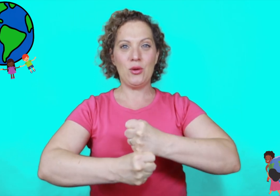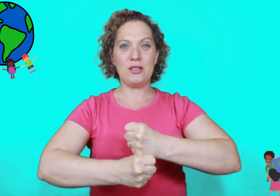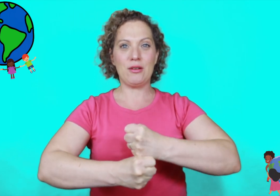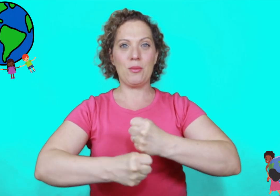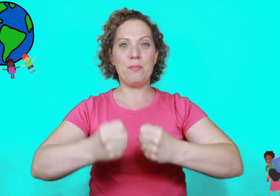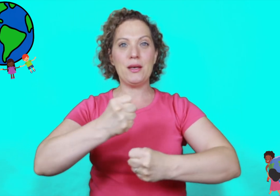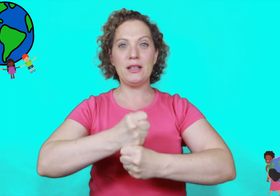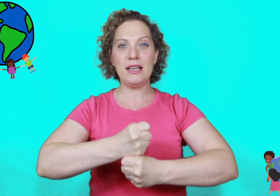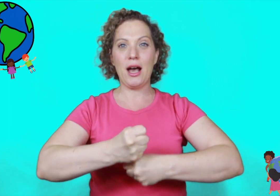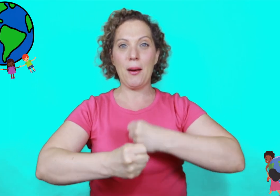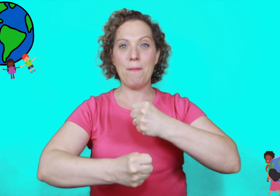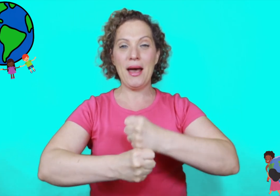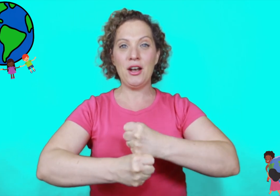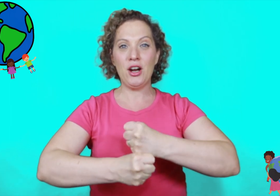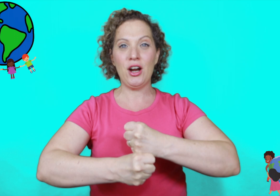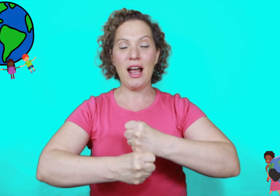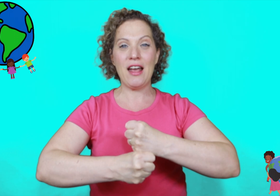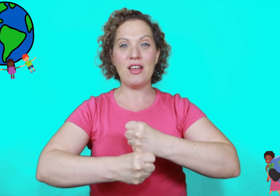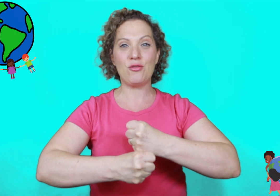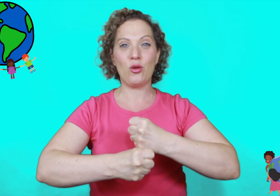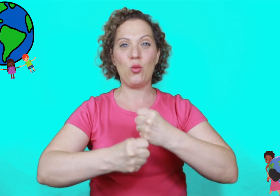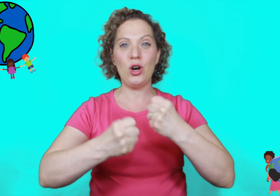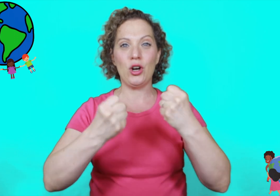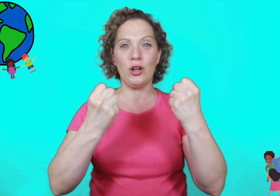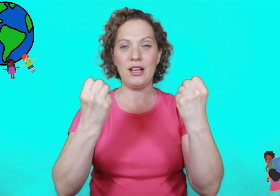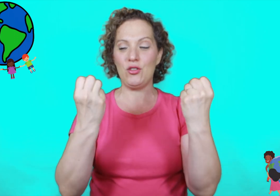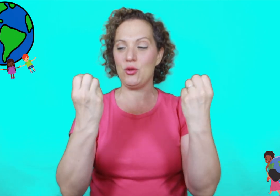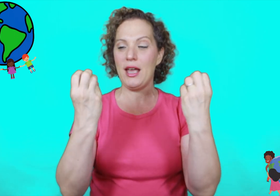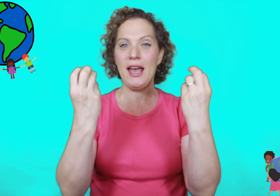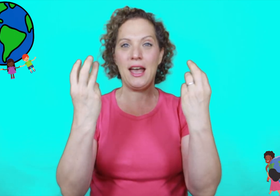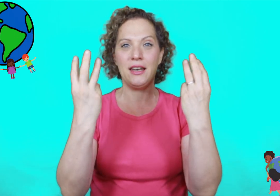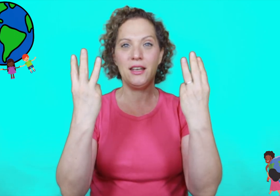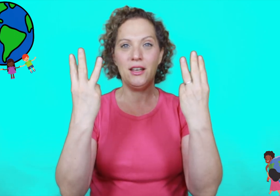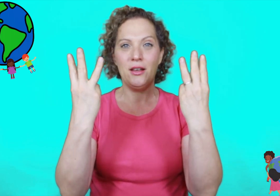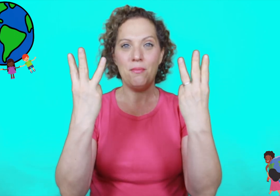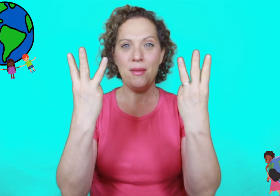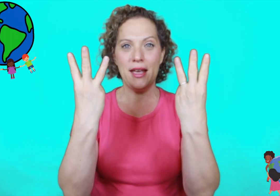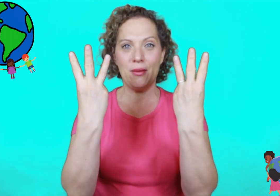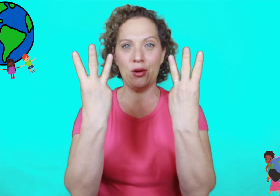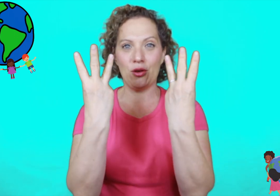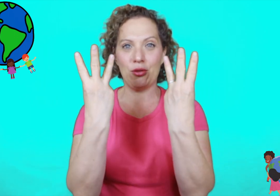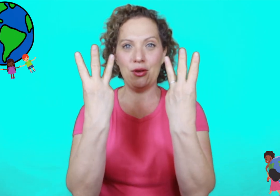we say we're building a better and then for world if you can make put your three